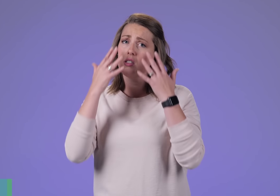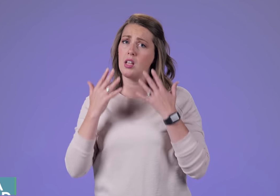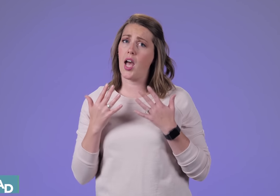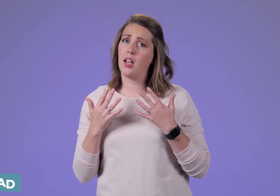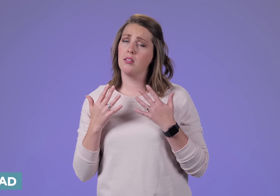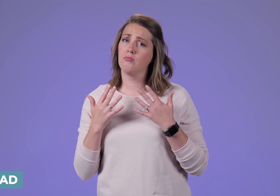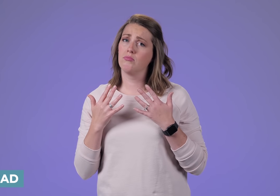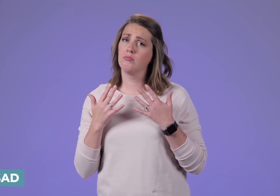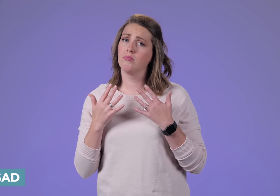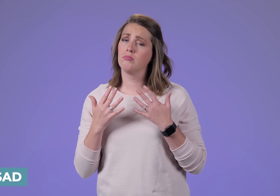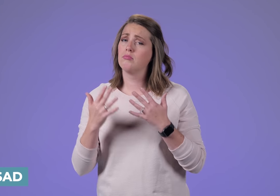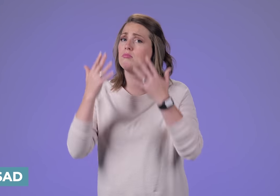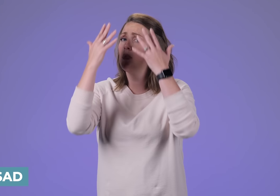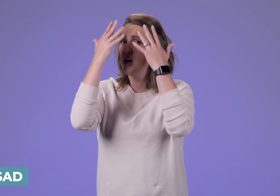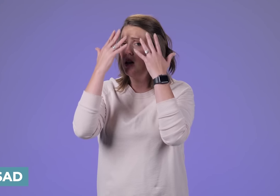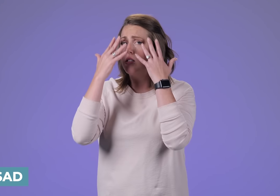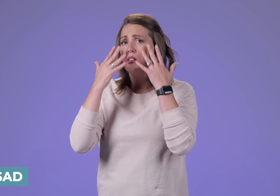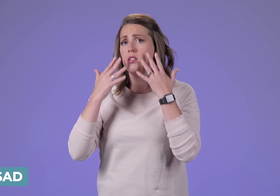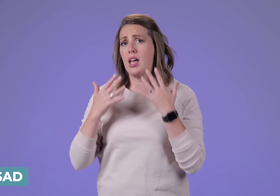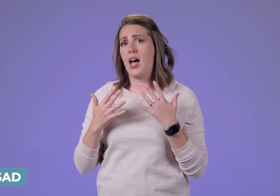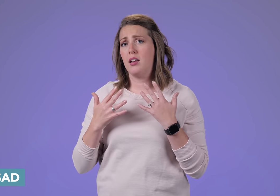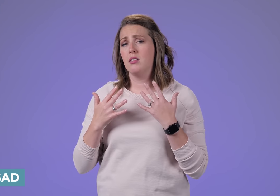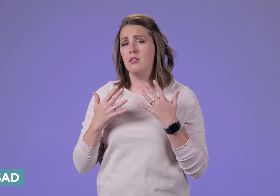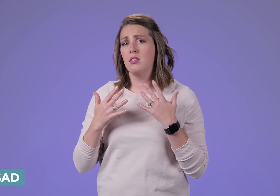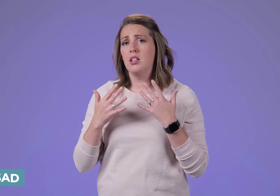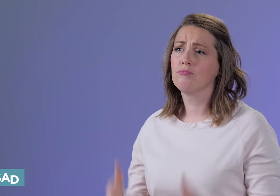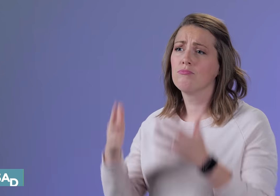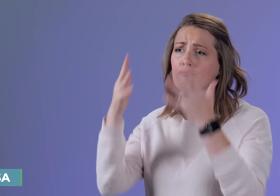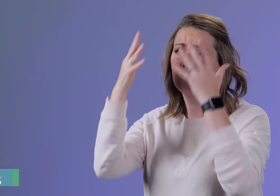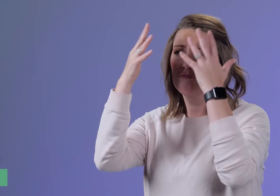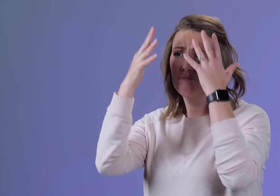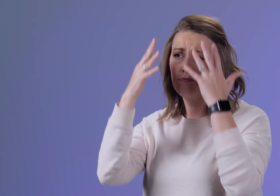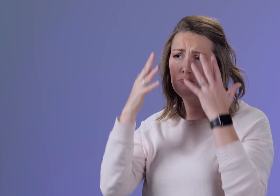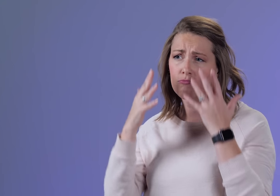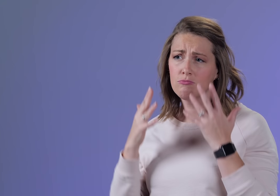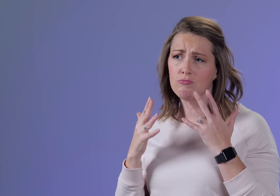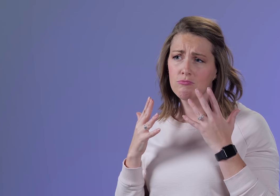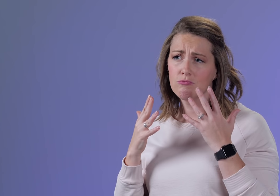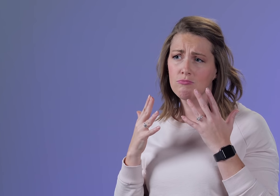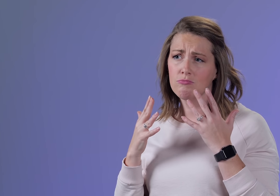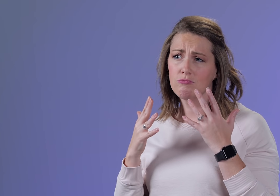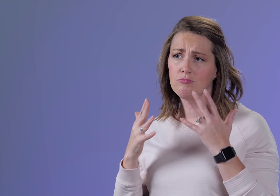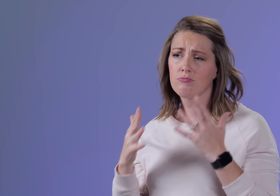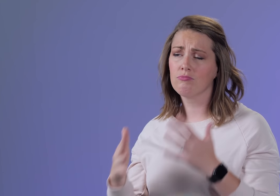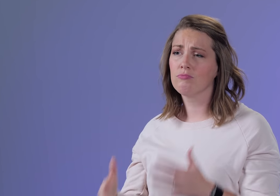SAD SAD Your hands are bringing your sadness down.